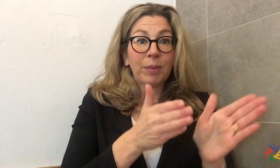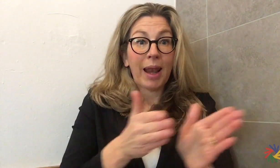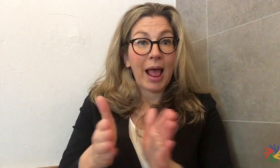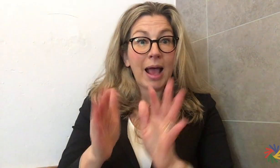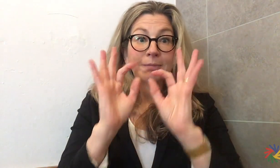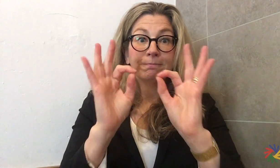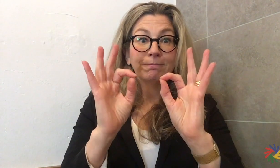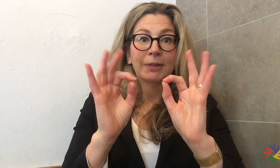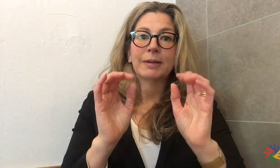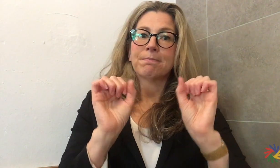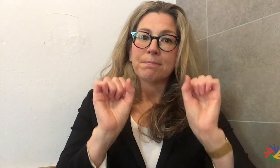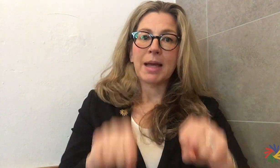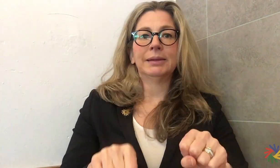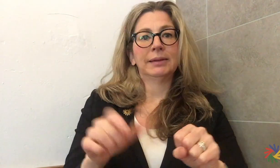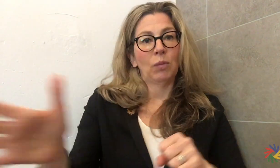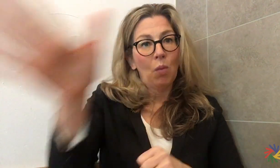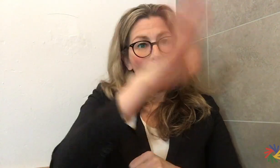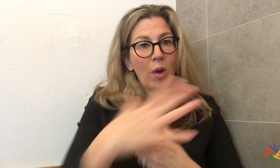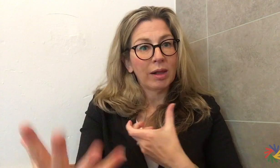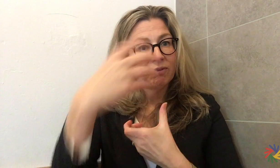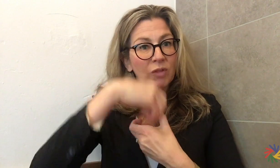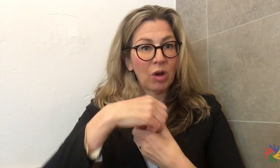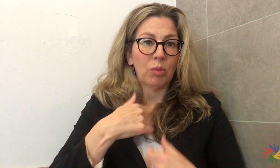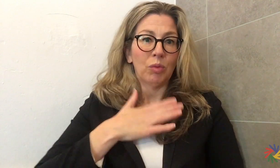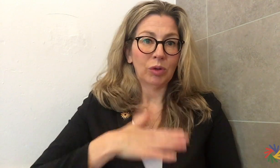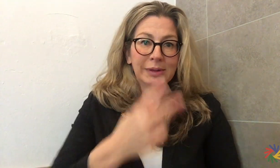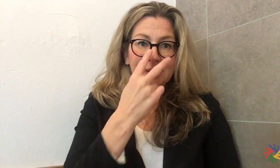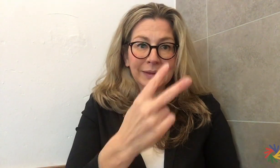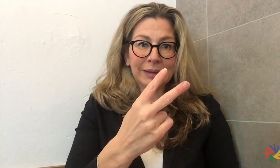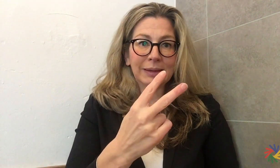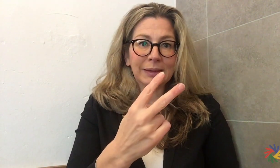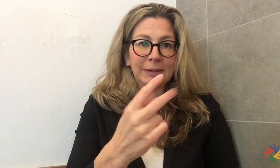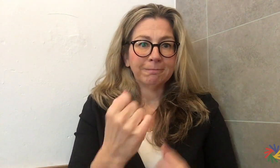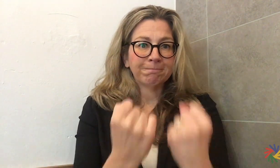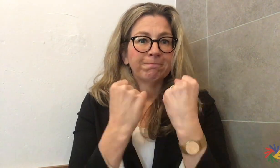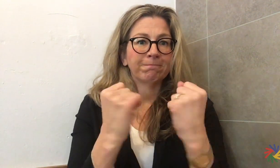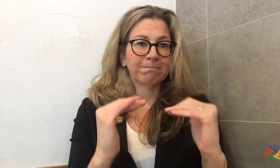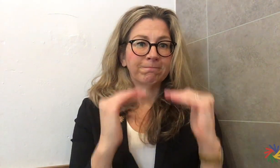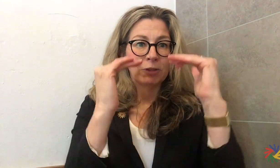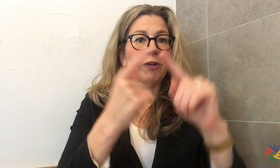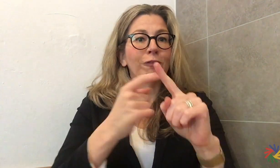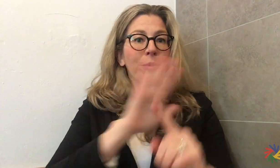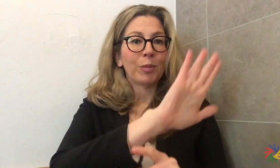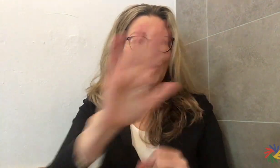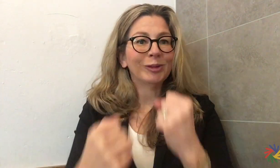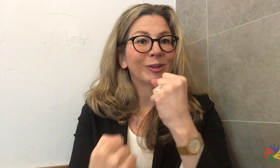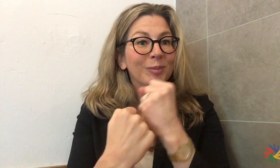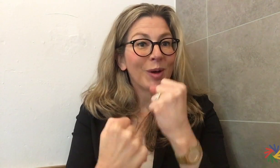As ICSD believes that having the engagement of the ICSD community is integral to making this reform as good as it can be,